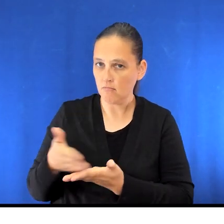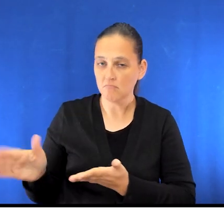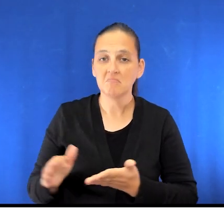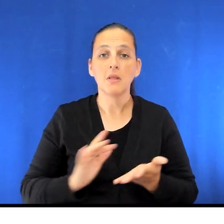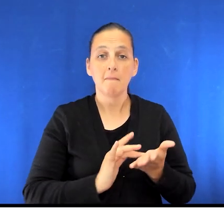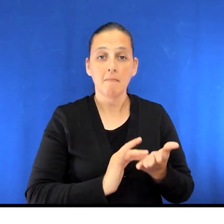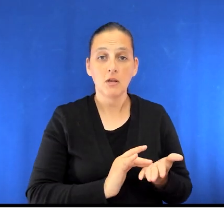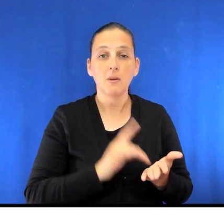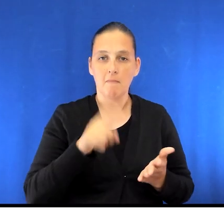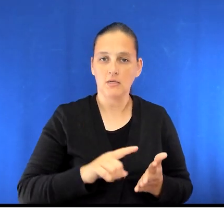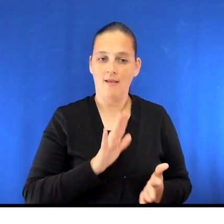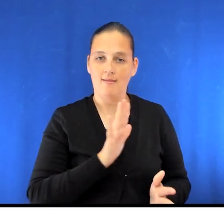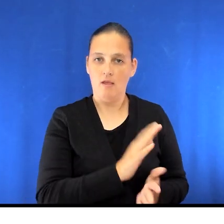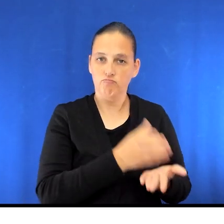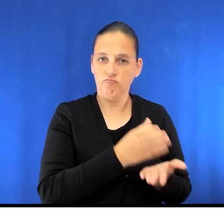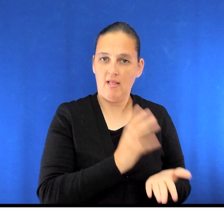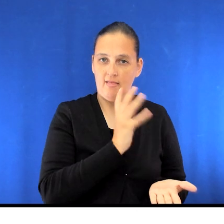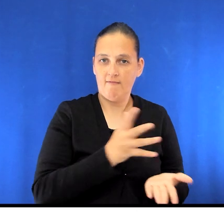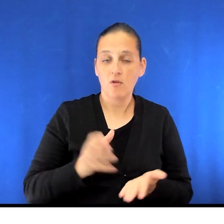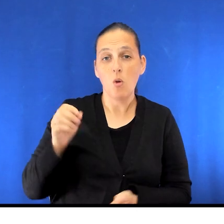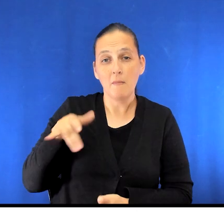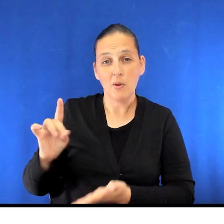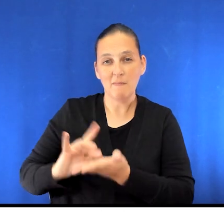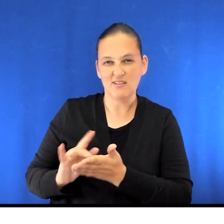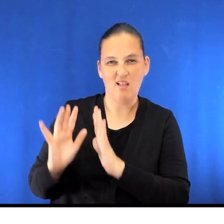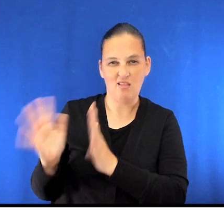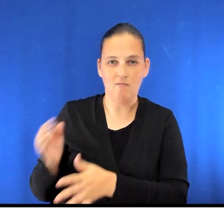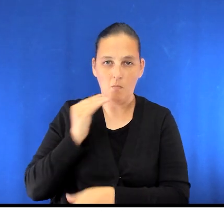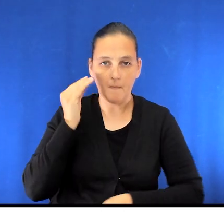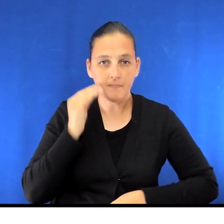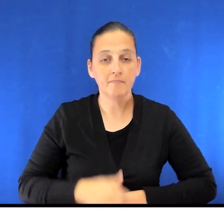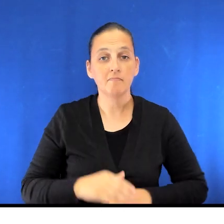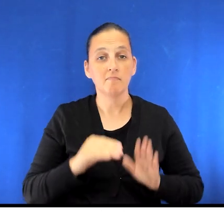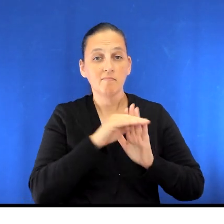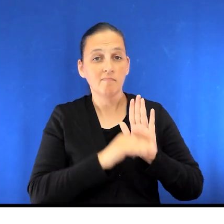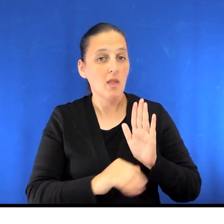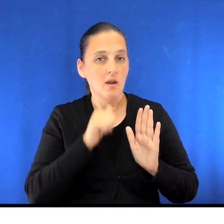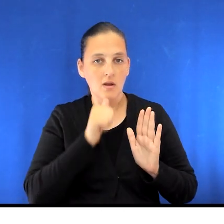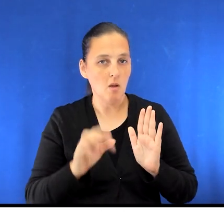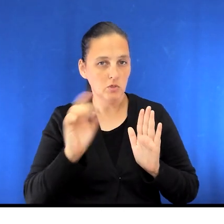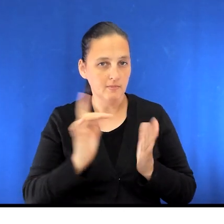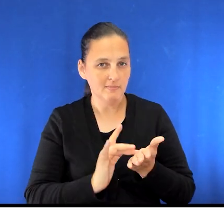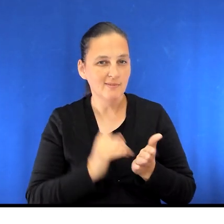you may leave any opioid medications at home. A list of your non-prescription medications, for example vitamins.